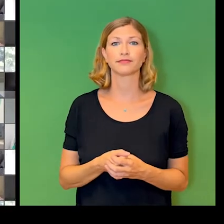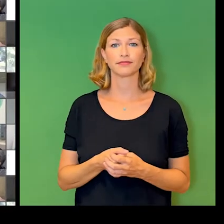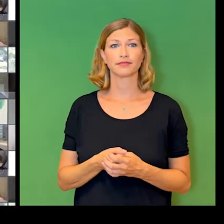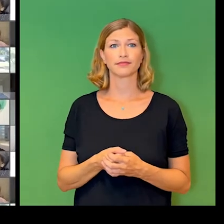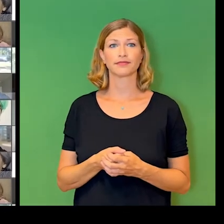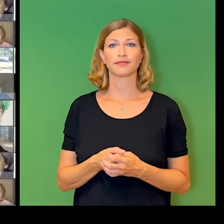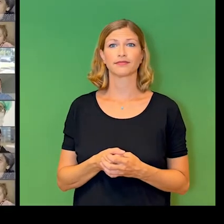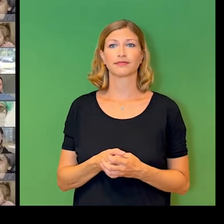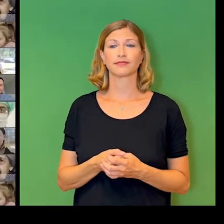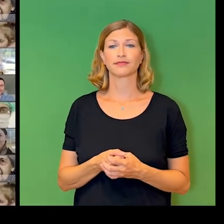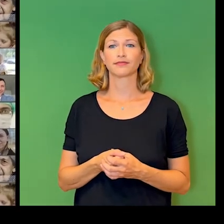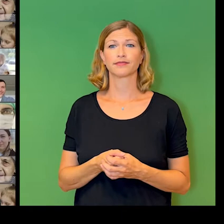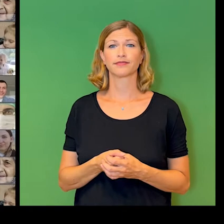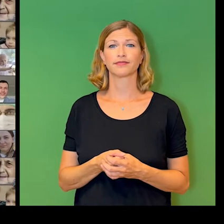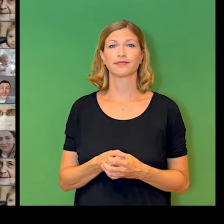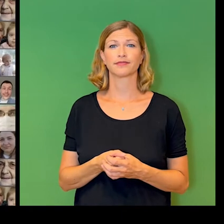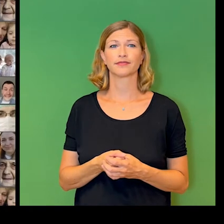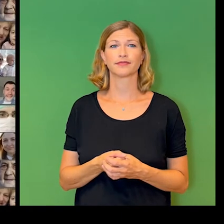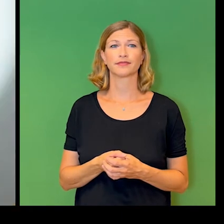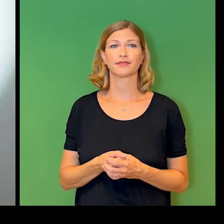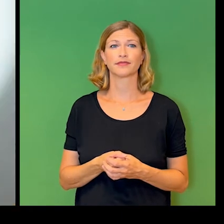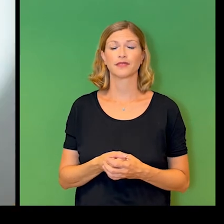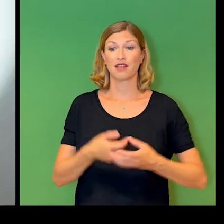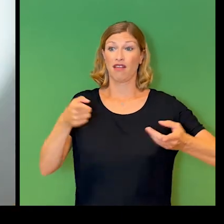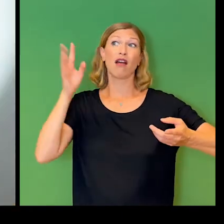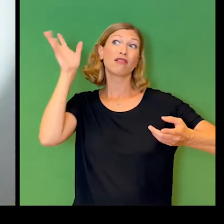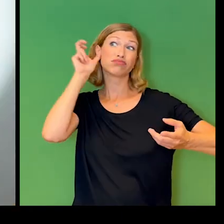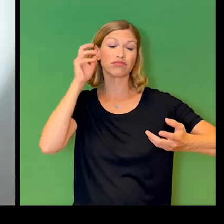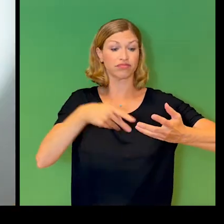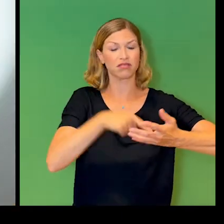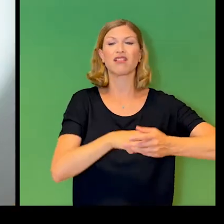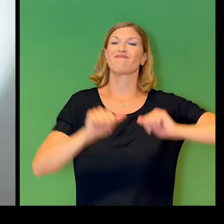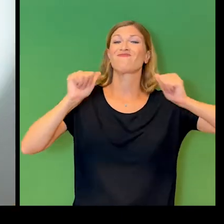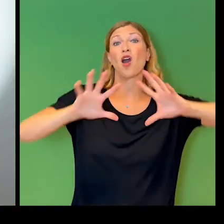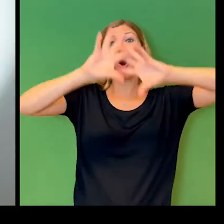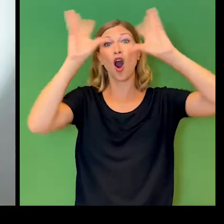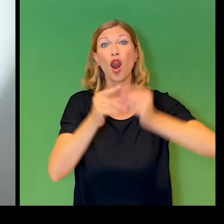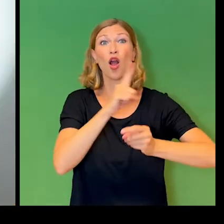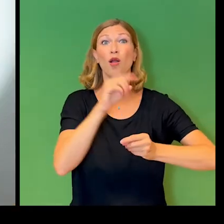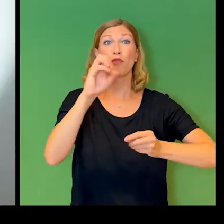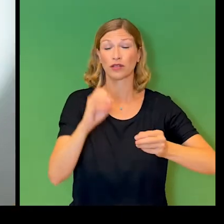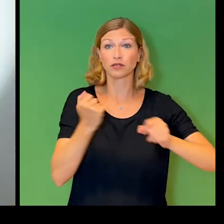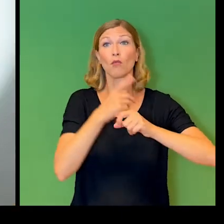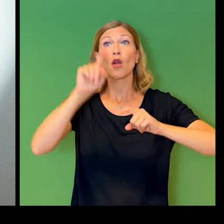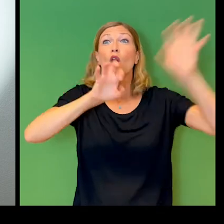There is no way that we could ever had enough human captioners to caption everything we said online